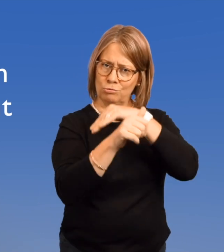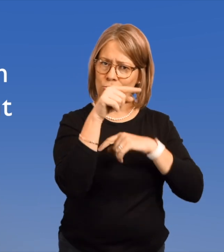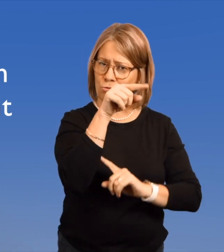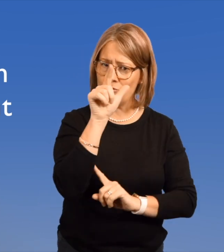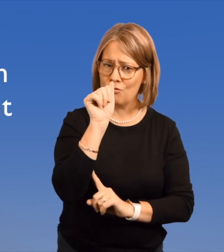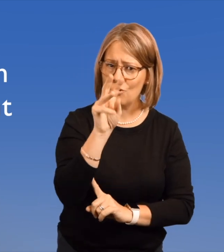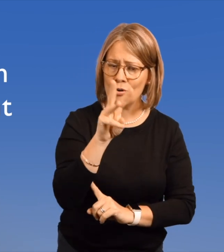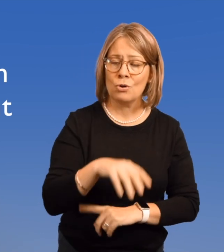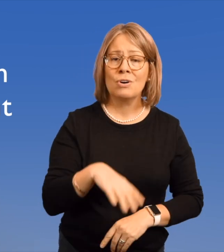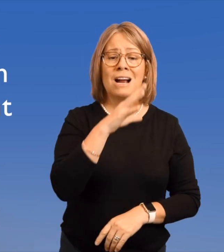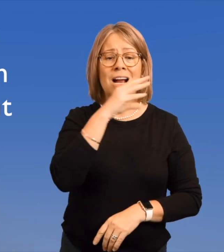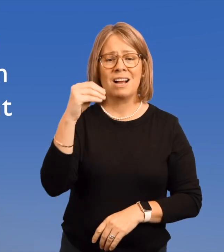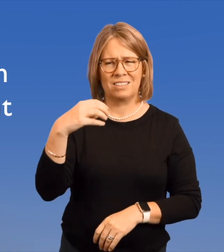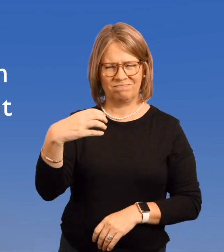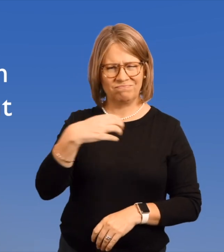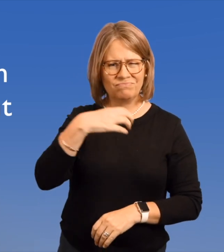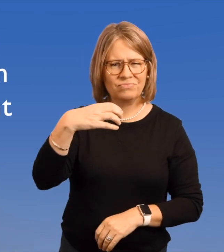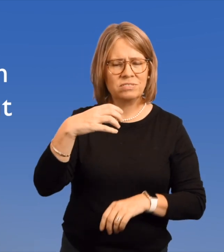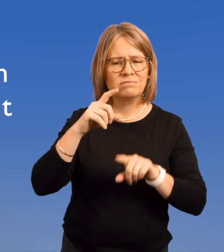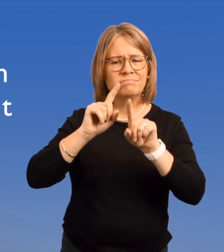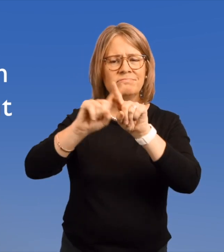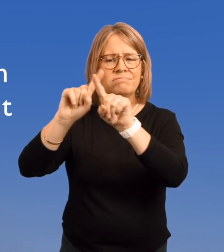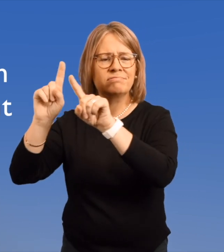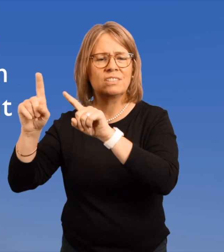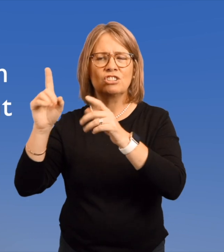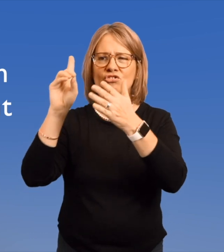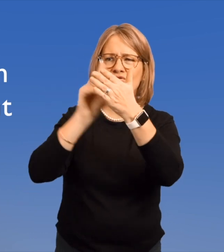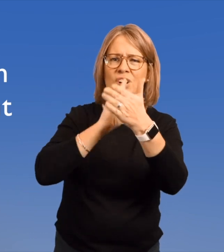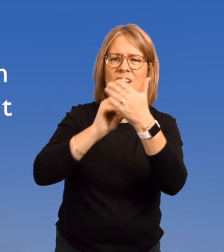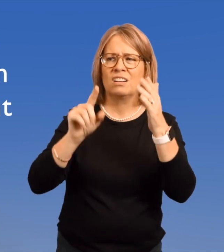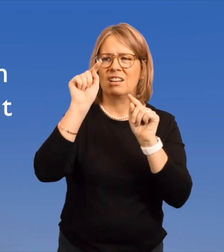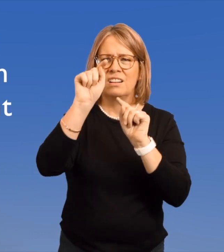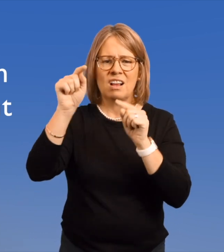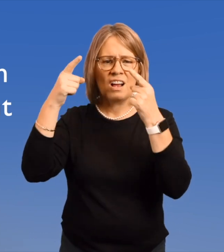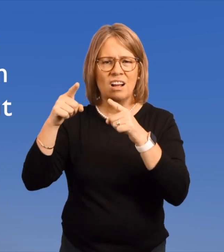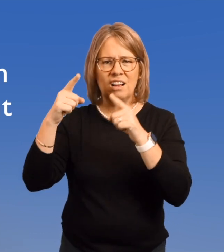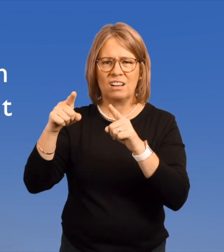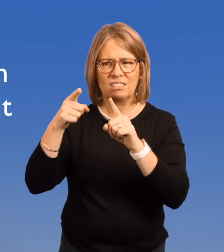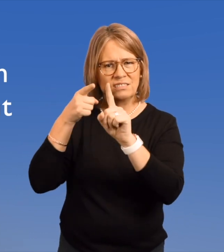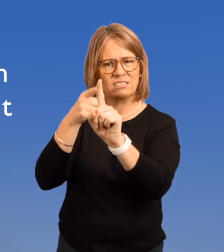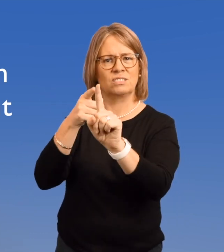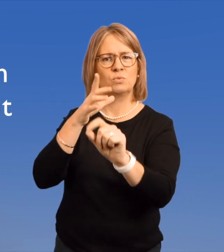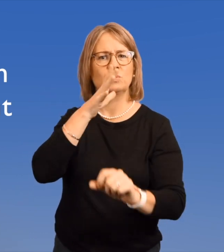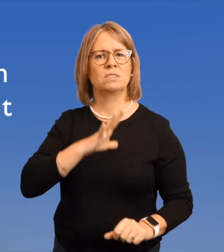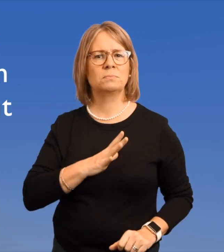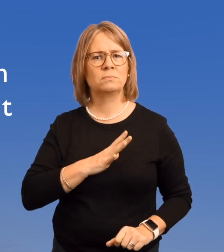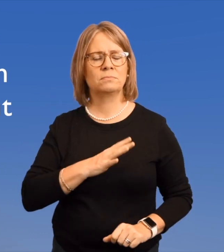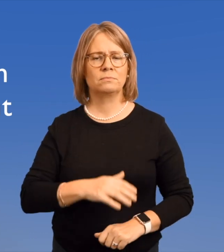under the law and to protest various forms of discrimination toward women.